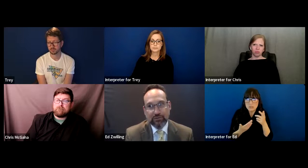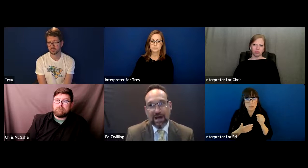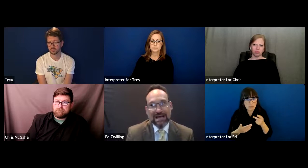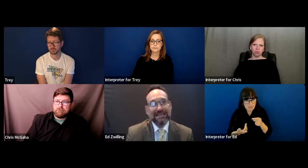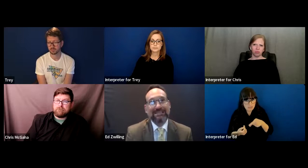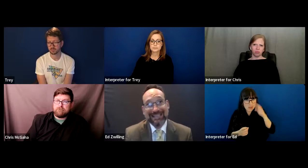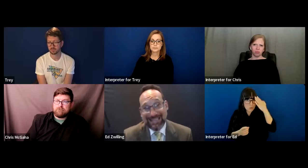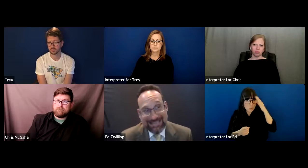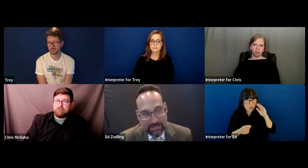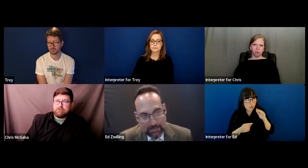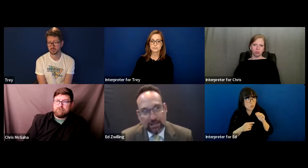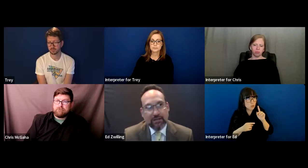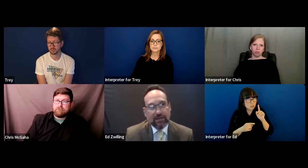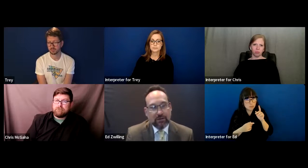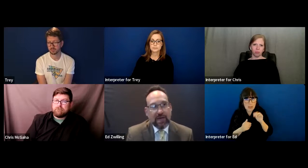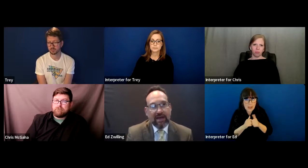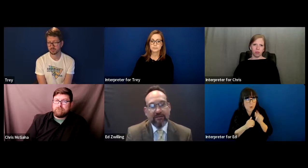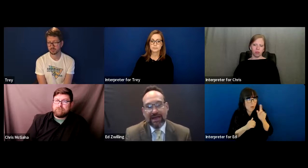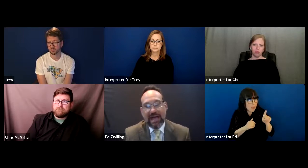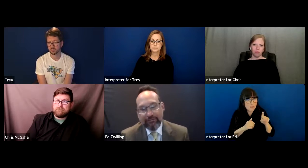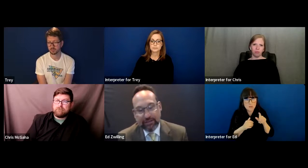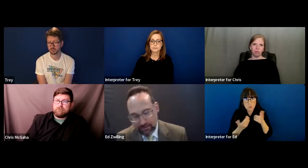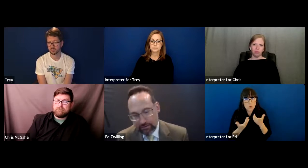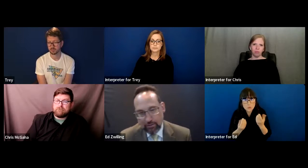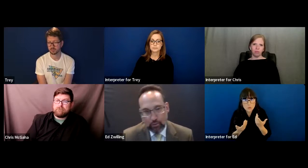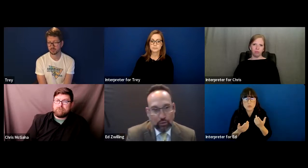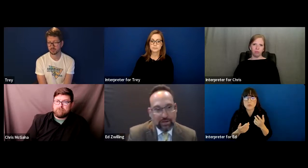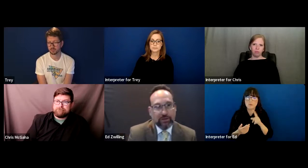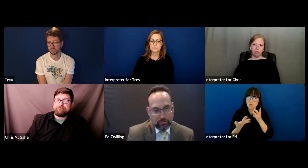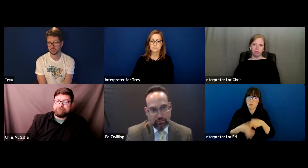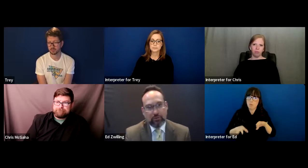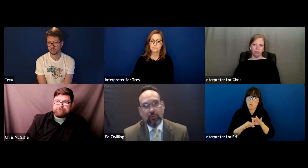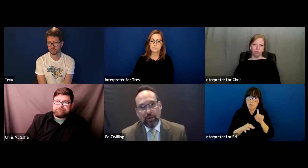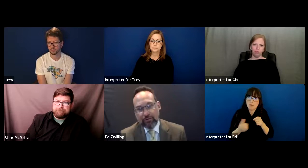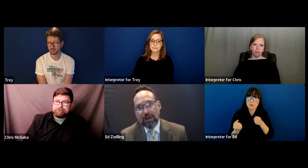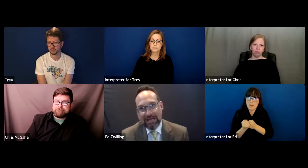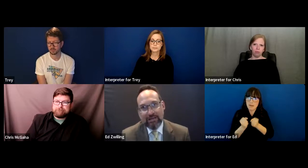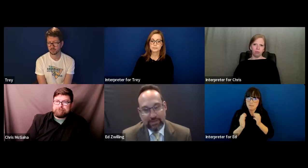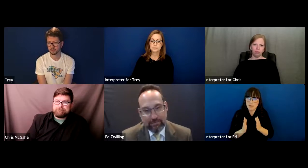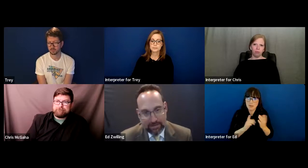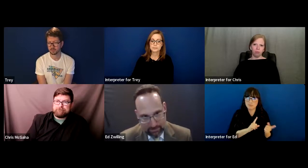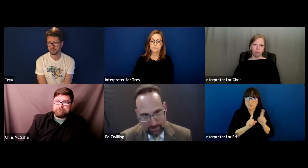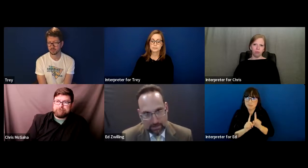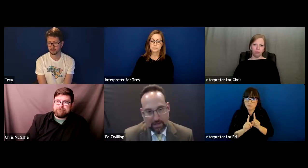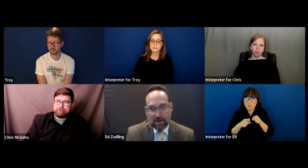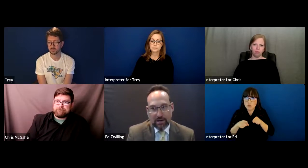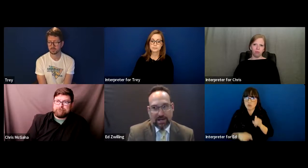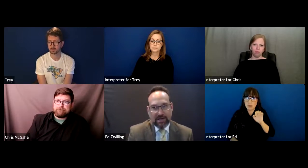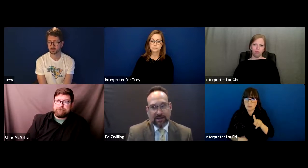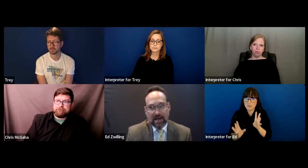Which is why I think it's key that you have an advocate with you in your IEP meeting.